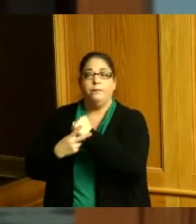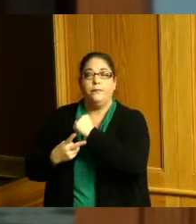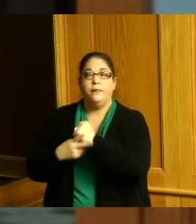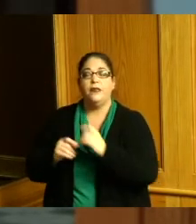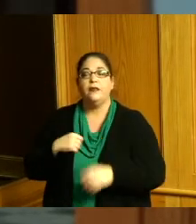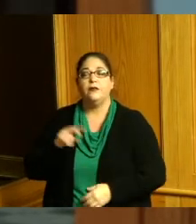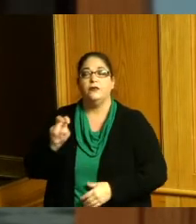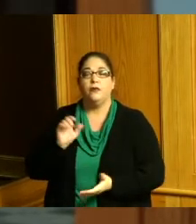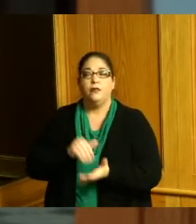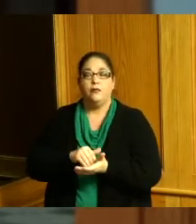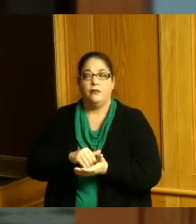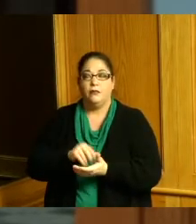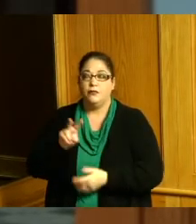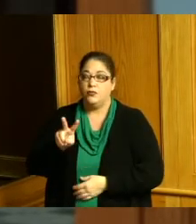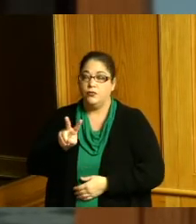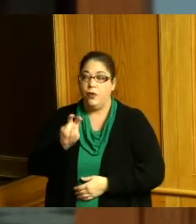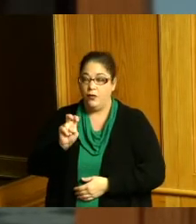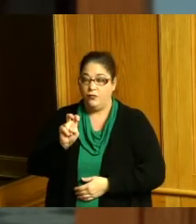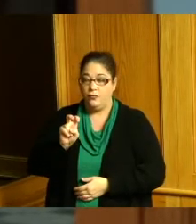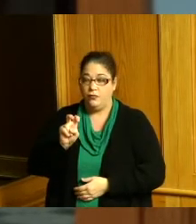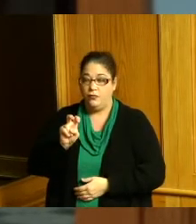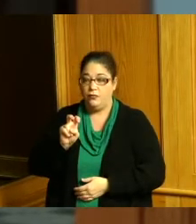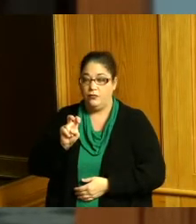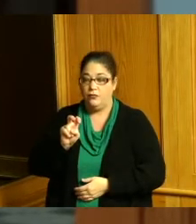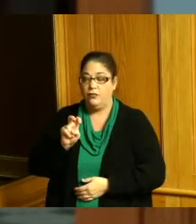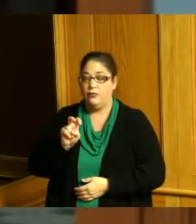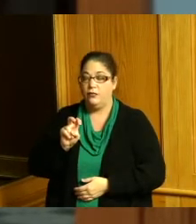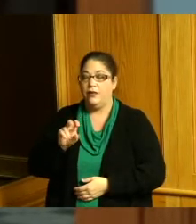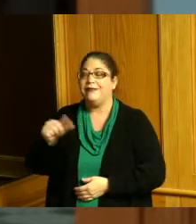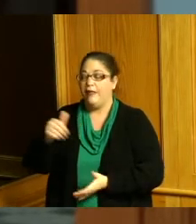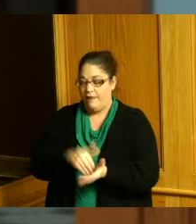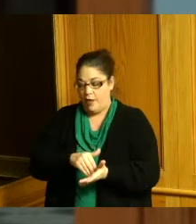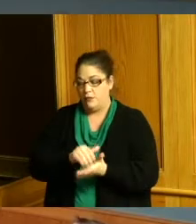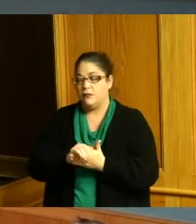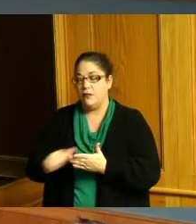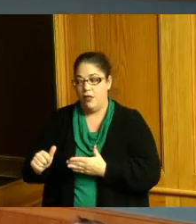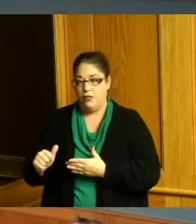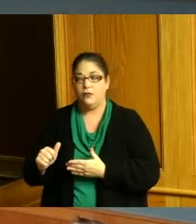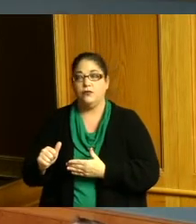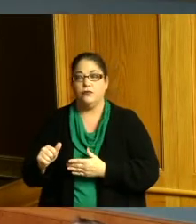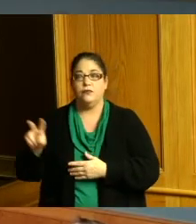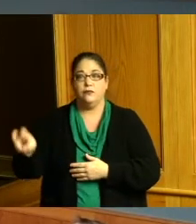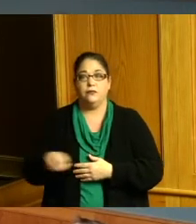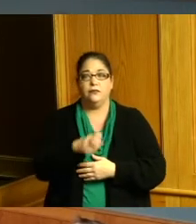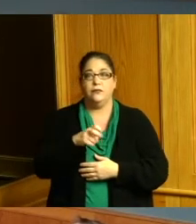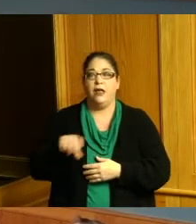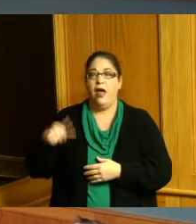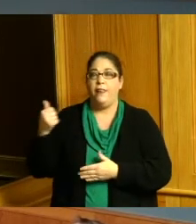road and bridge fund and the other from the ten thousand where's the other money coming from